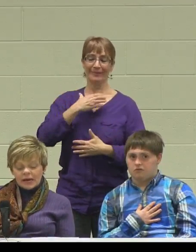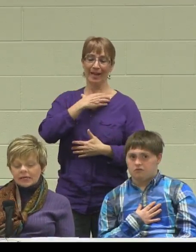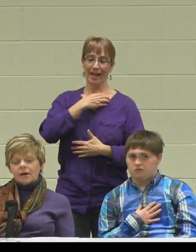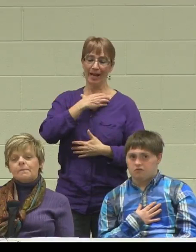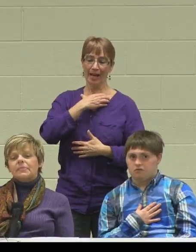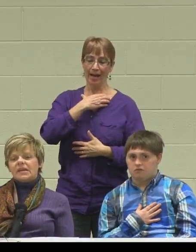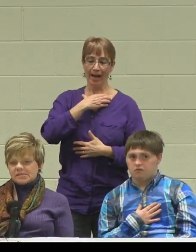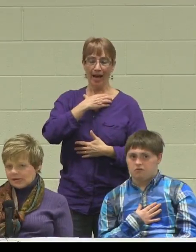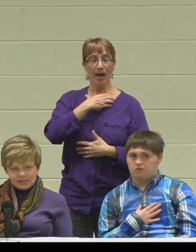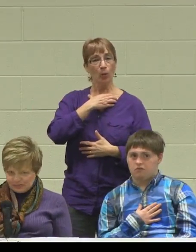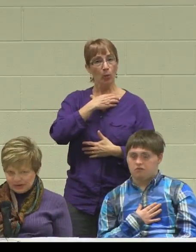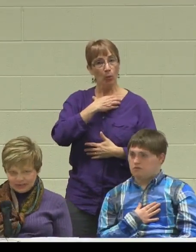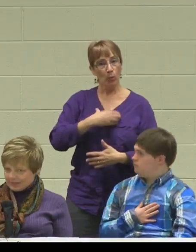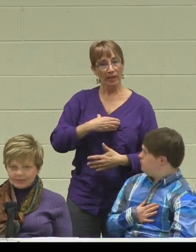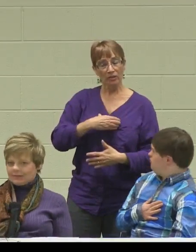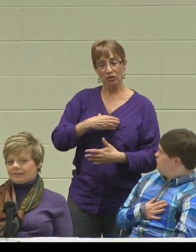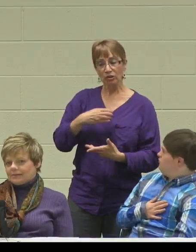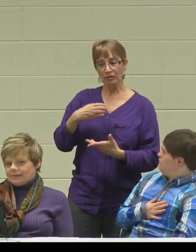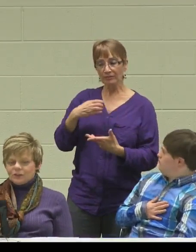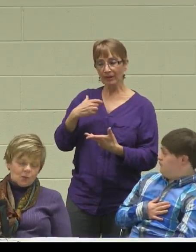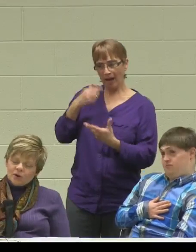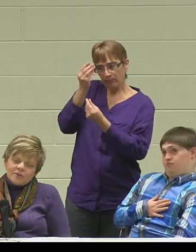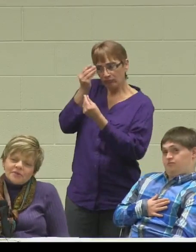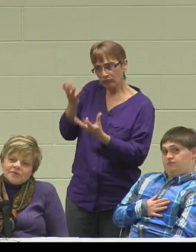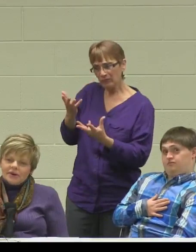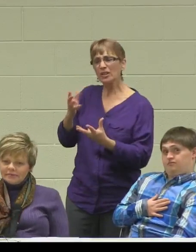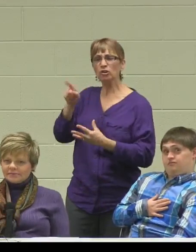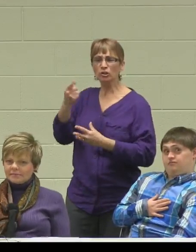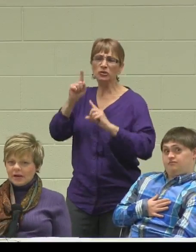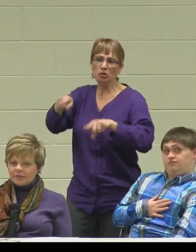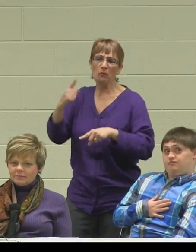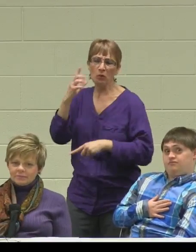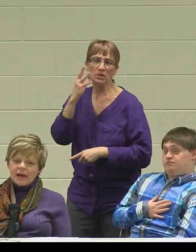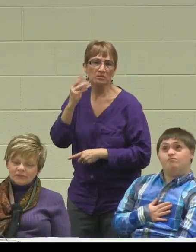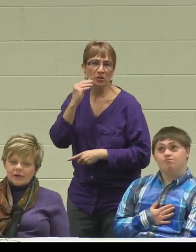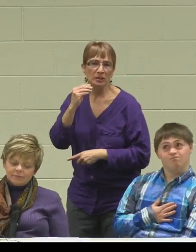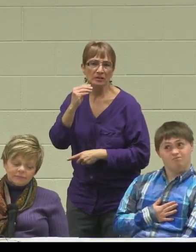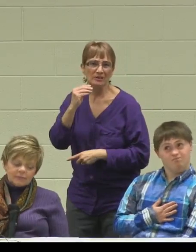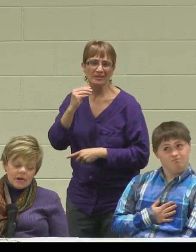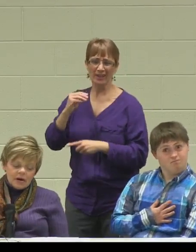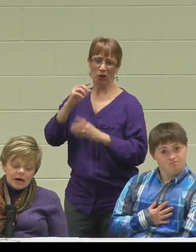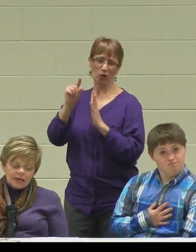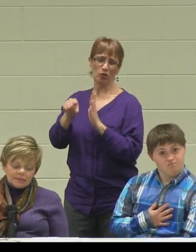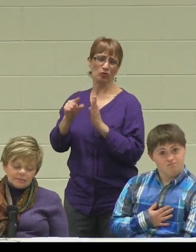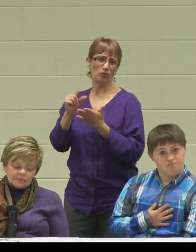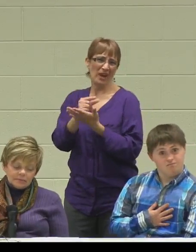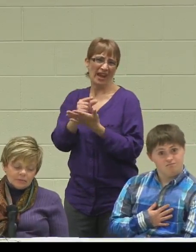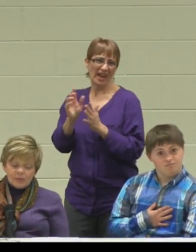that it"s the experience. Don't worry about the grade. Have fun.